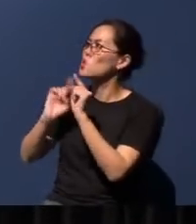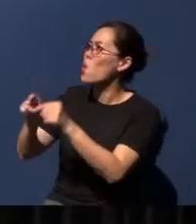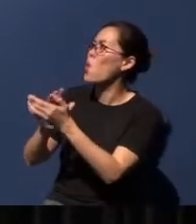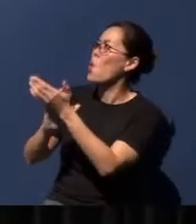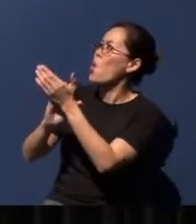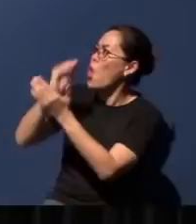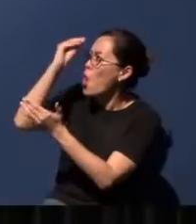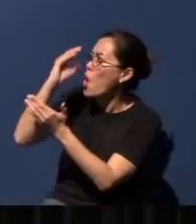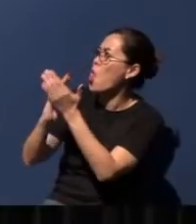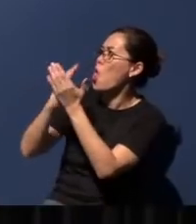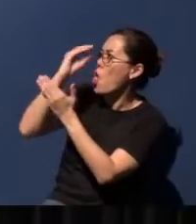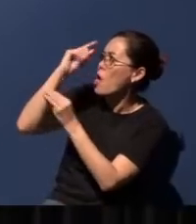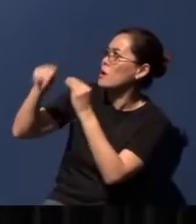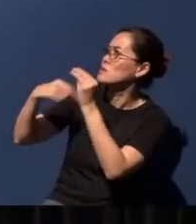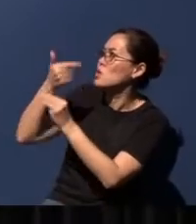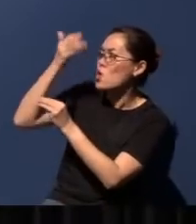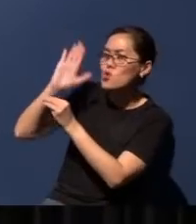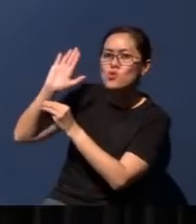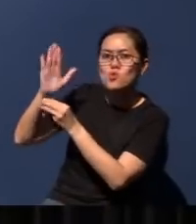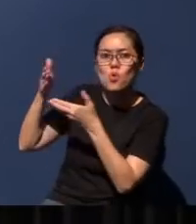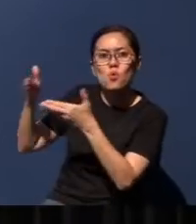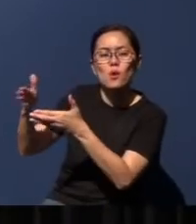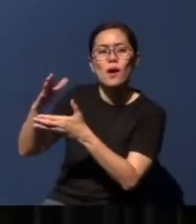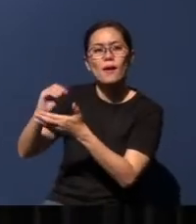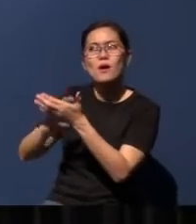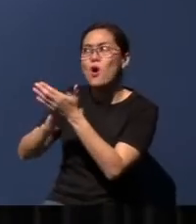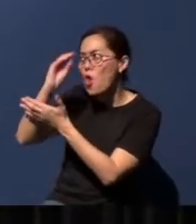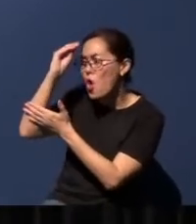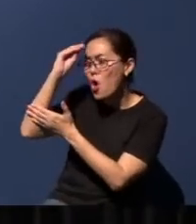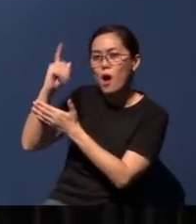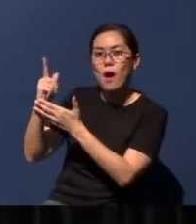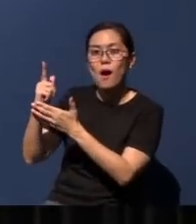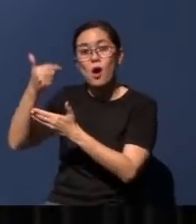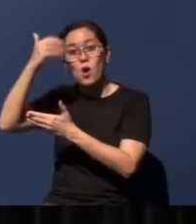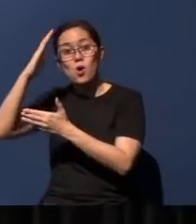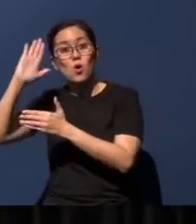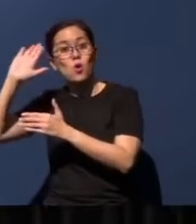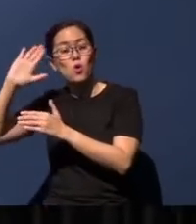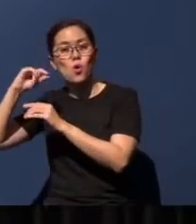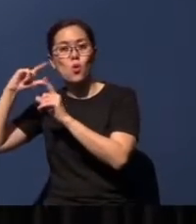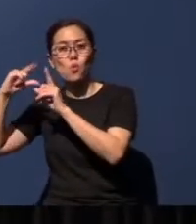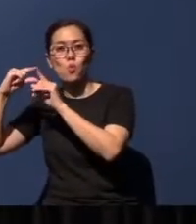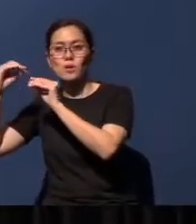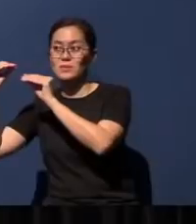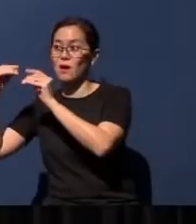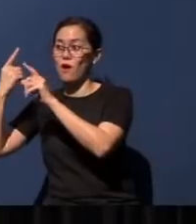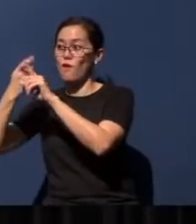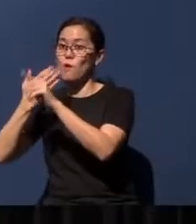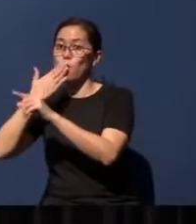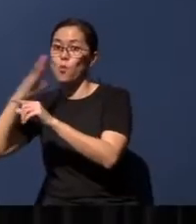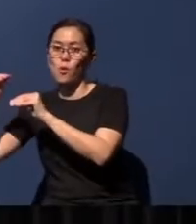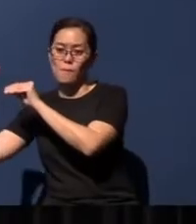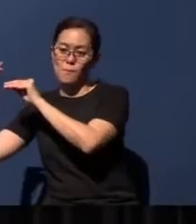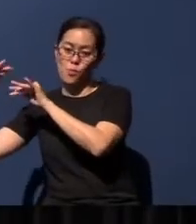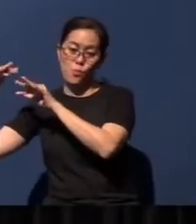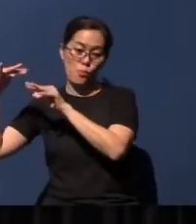and to walk in them. And God's Word will literally flow out of Jerusalem like a stream of water